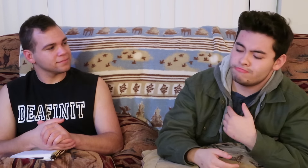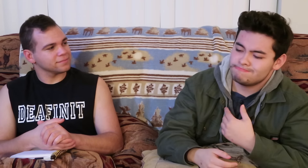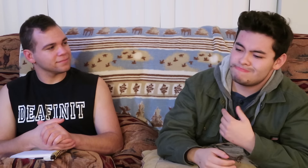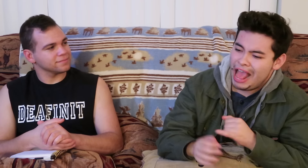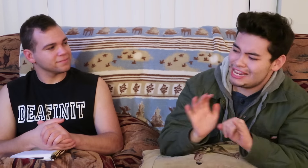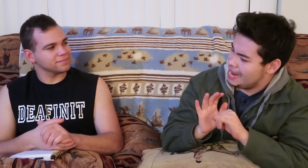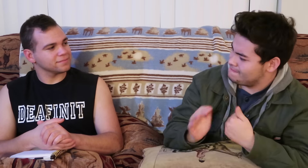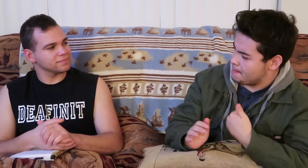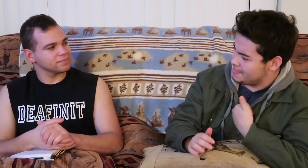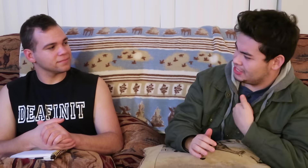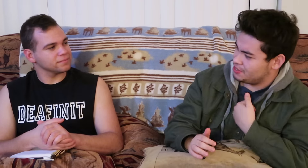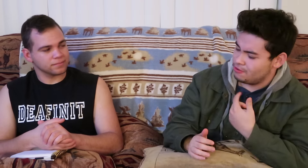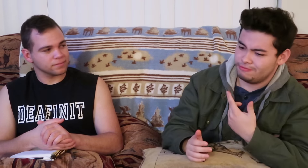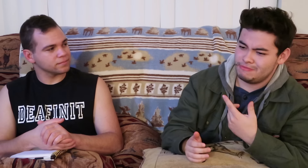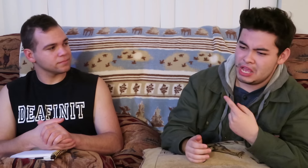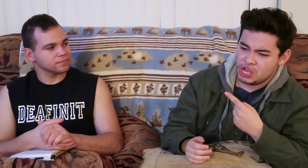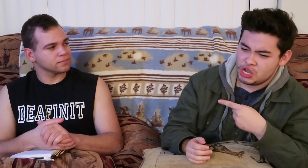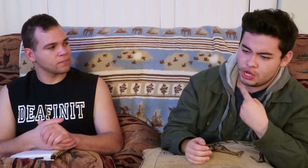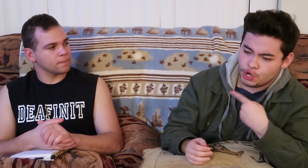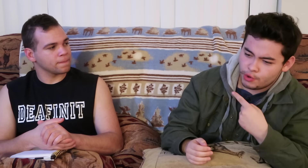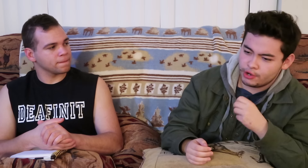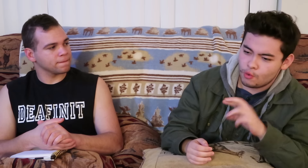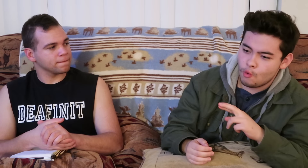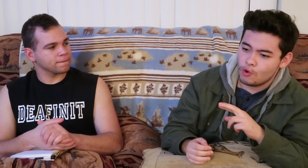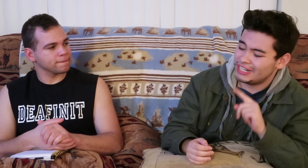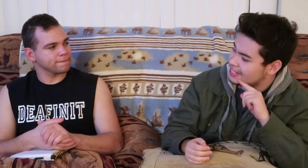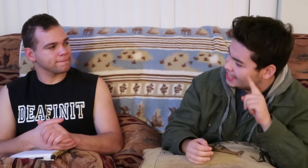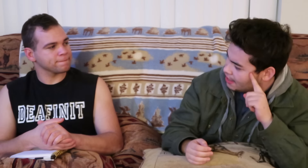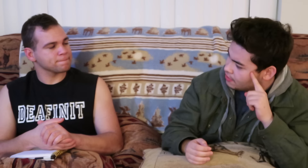i don't identify myself hearing or deaf.